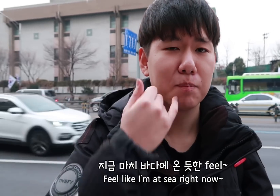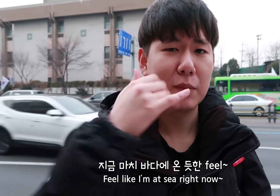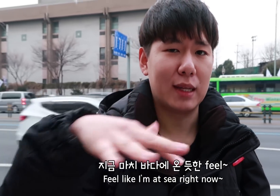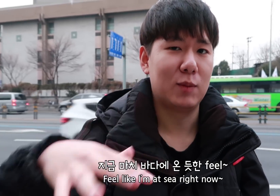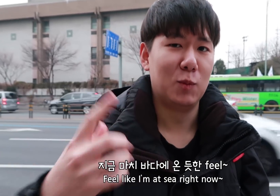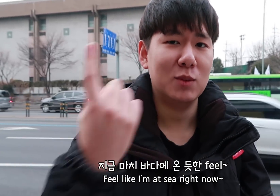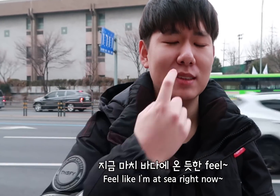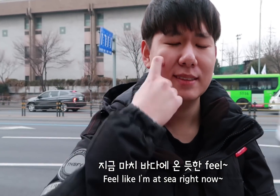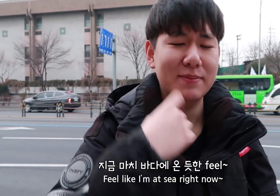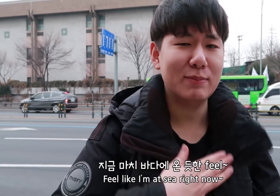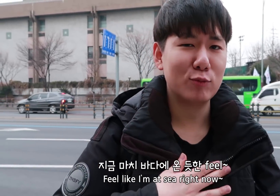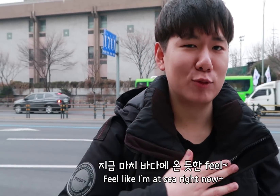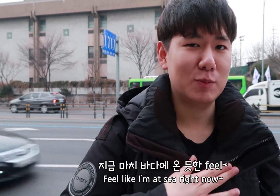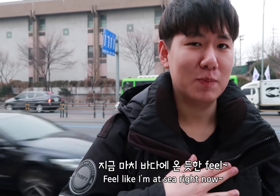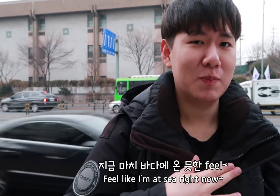Feel like I’m at sea right now~